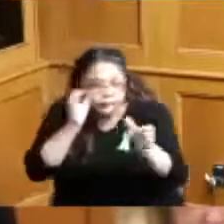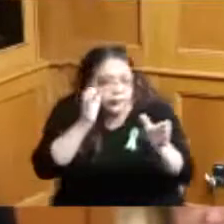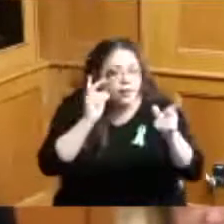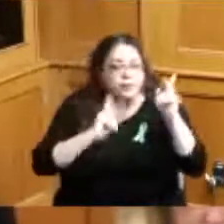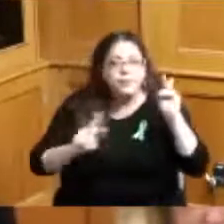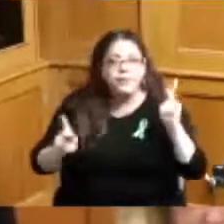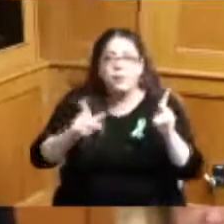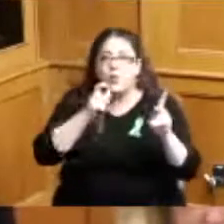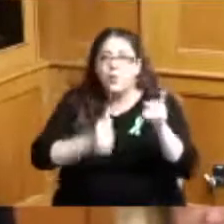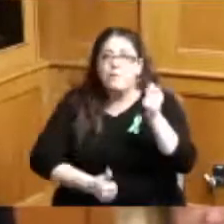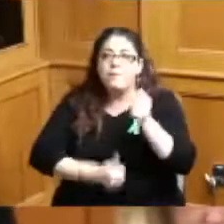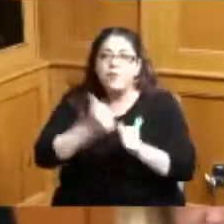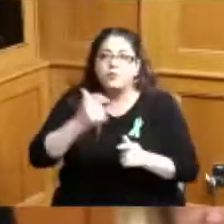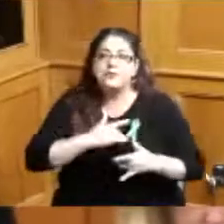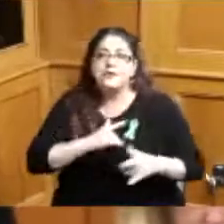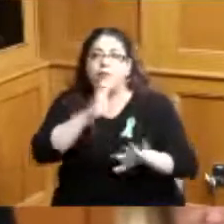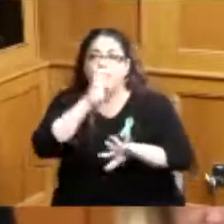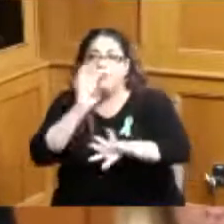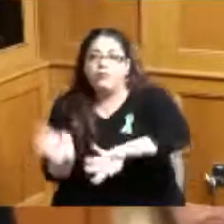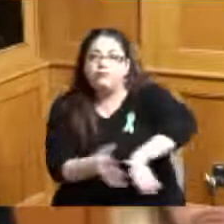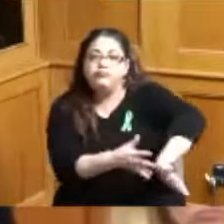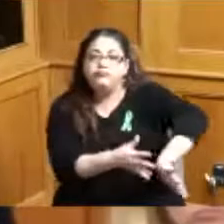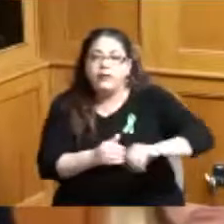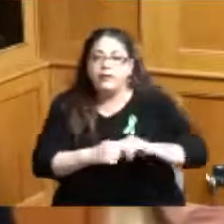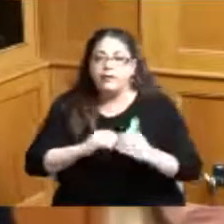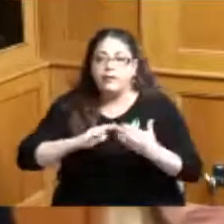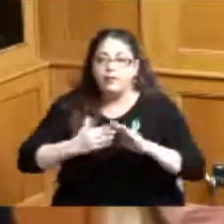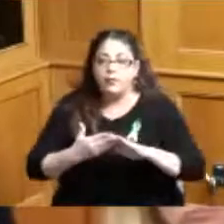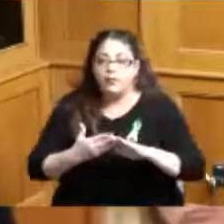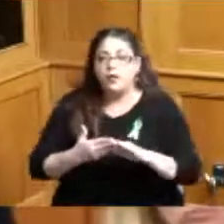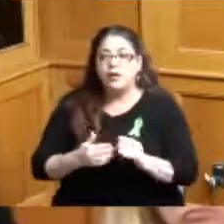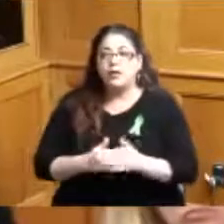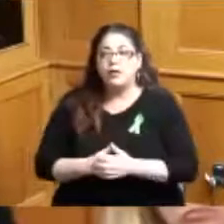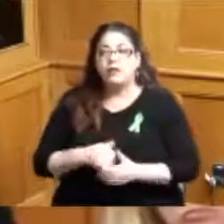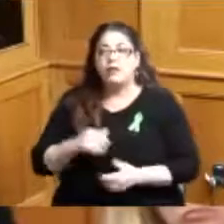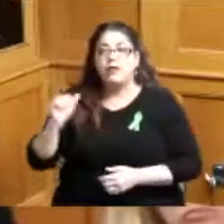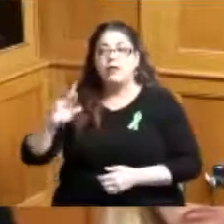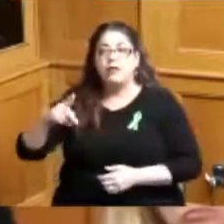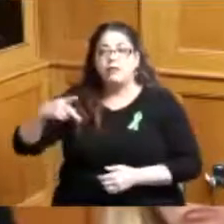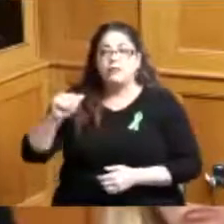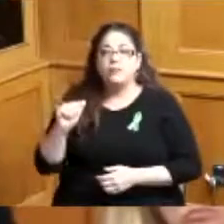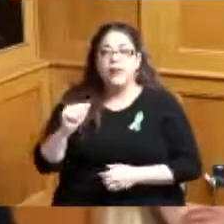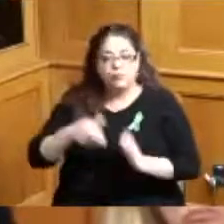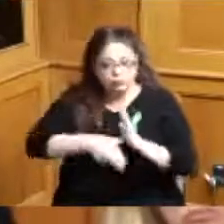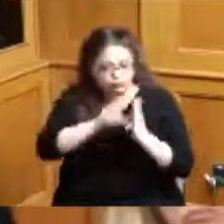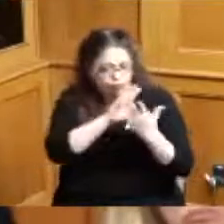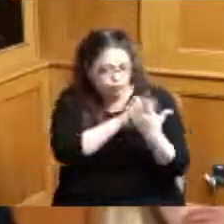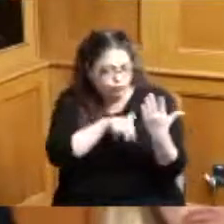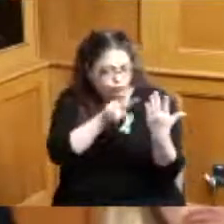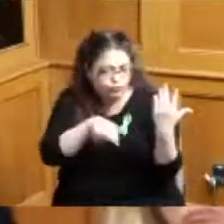our community our teams reviewed the proposed ARPA distribution budget with great interest and today